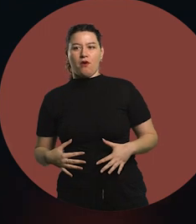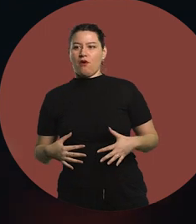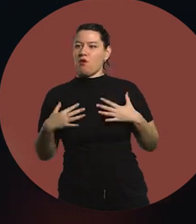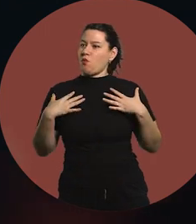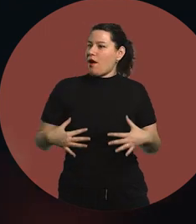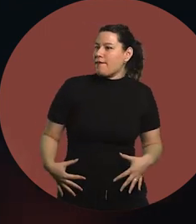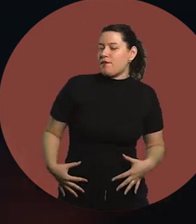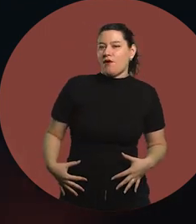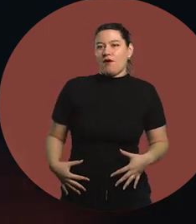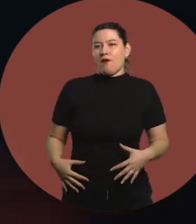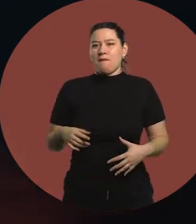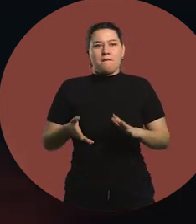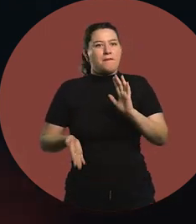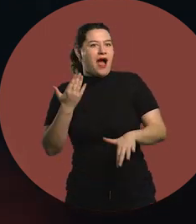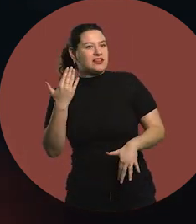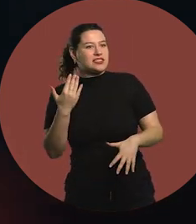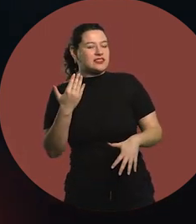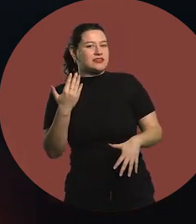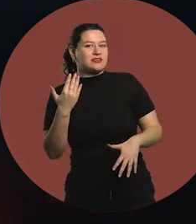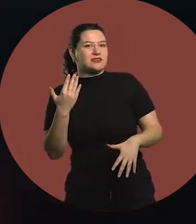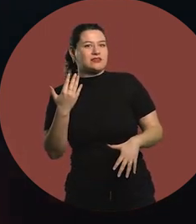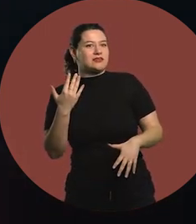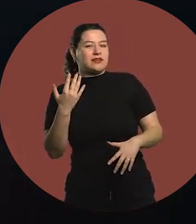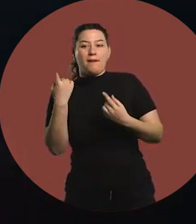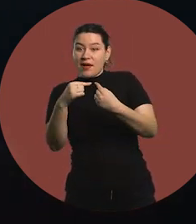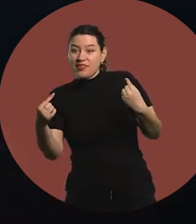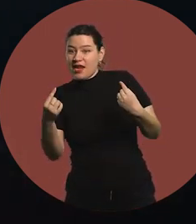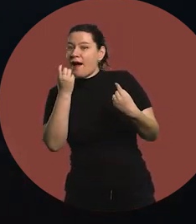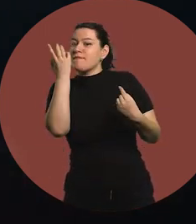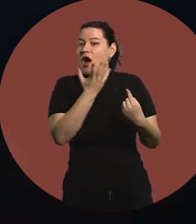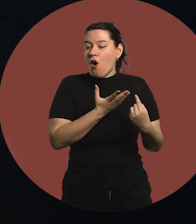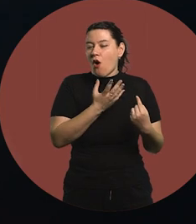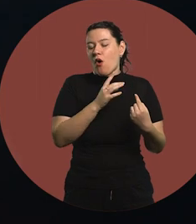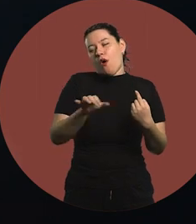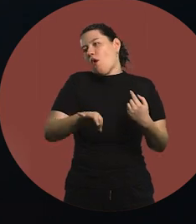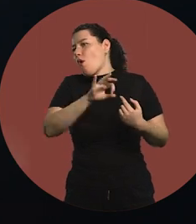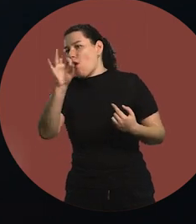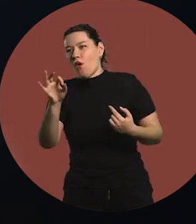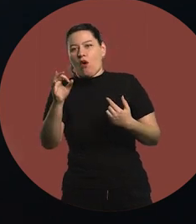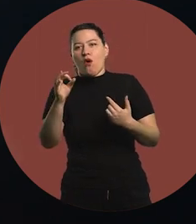perform better in some subjects or careers than others, right?